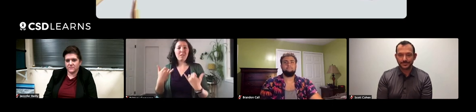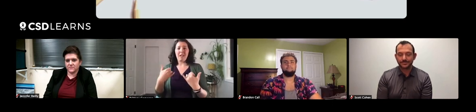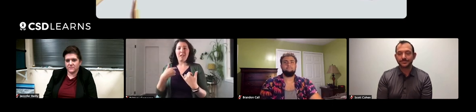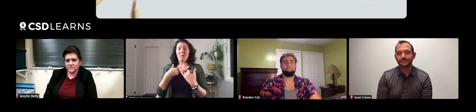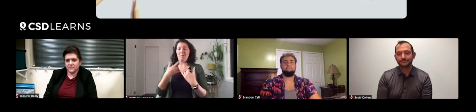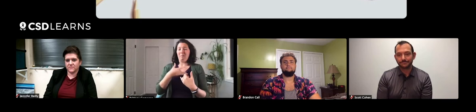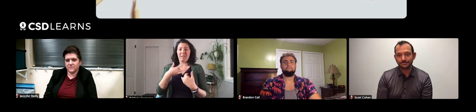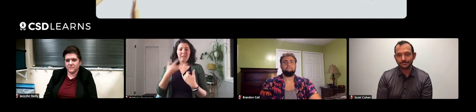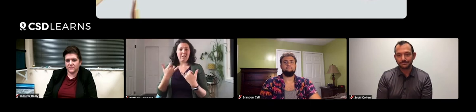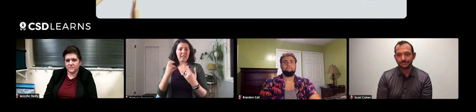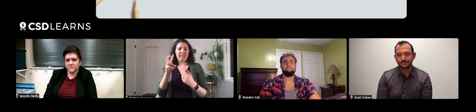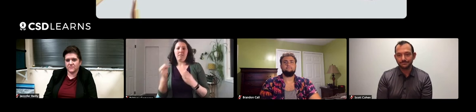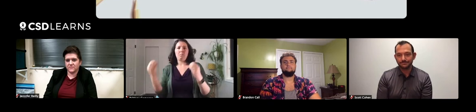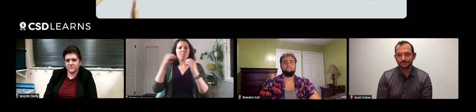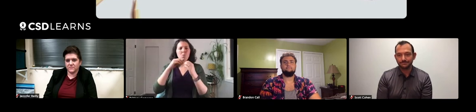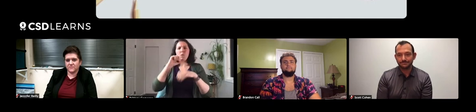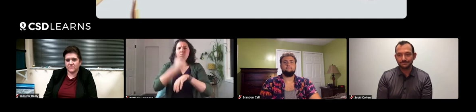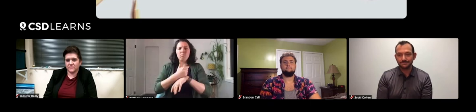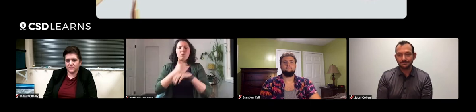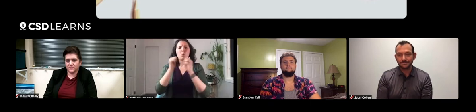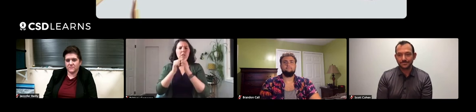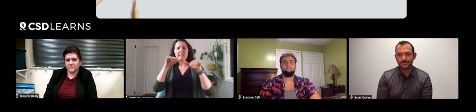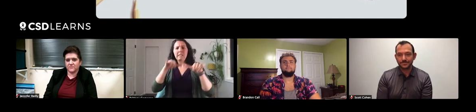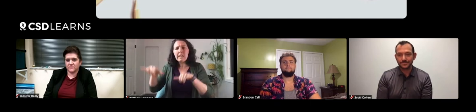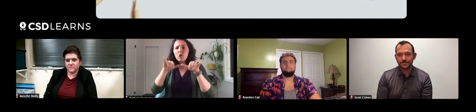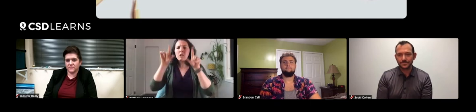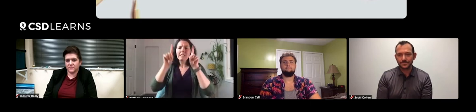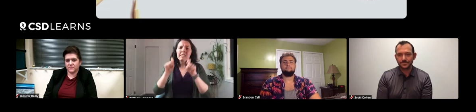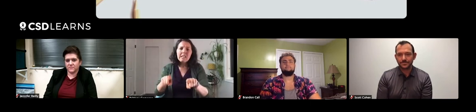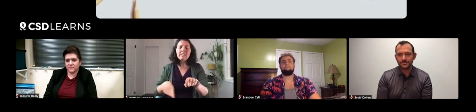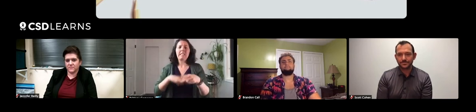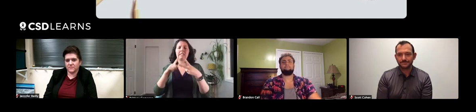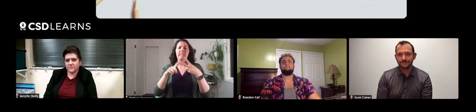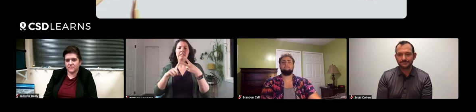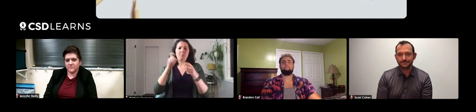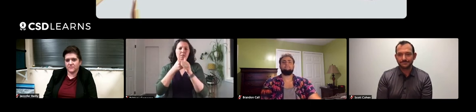ask a lot of questions. where our students have standardized testing